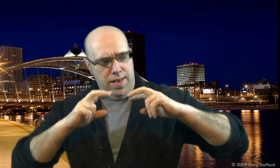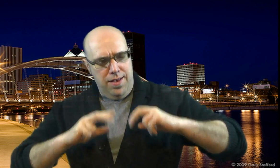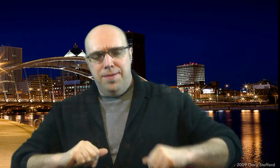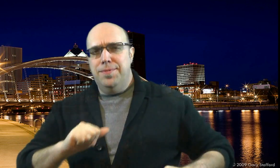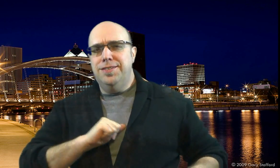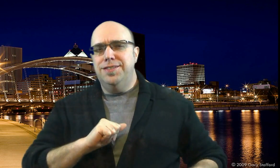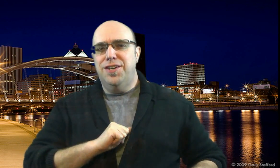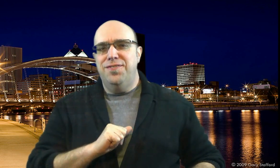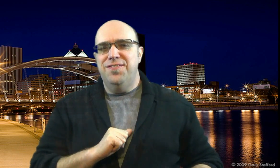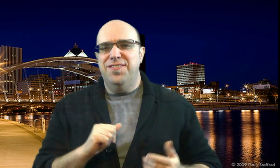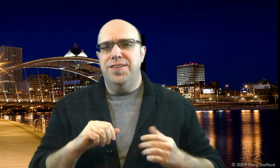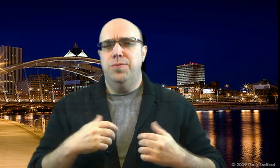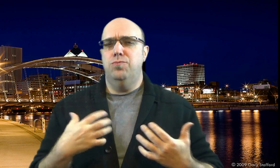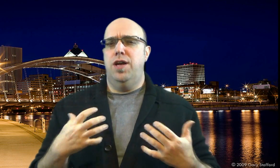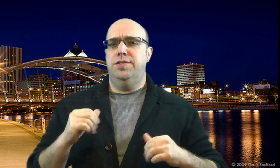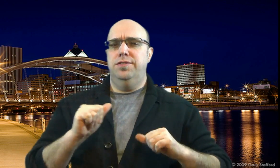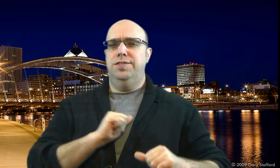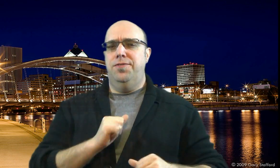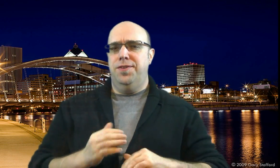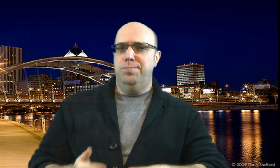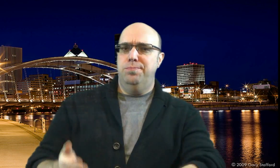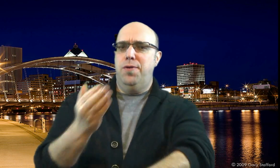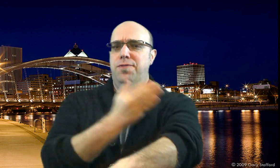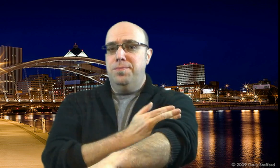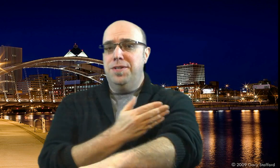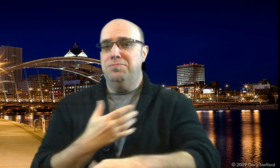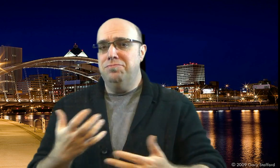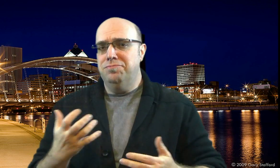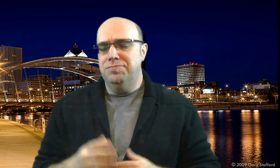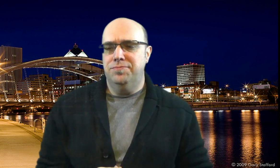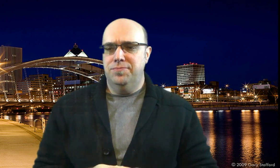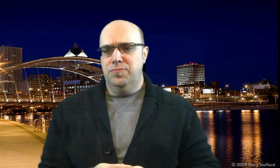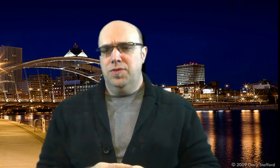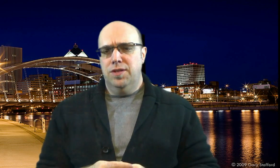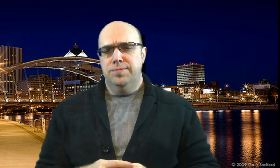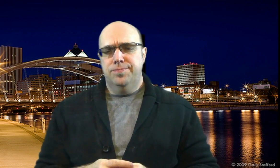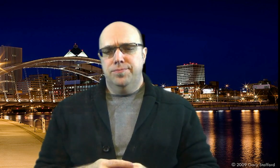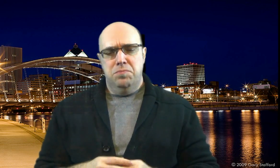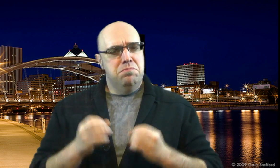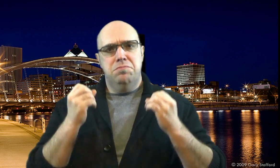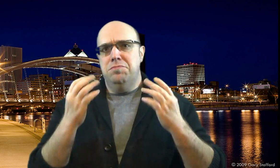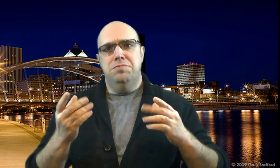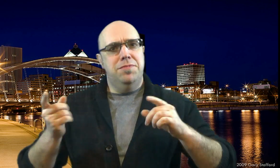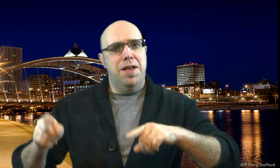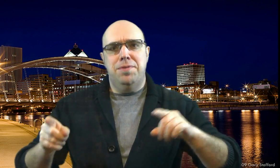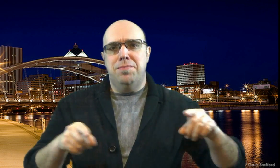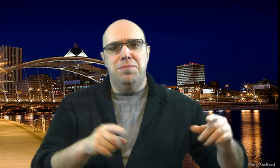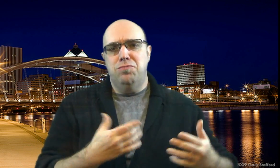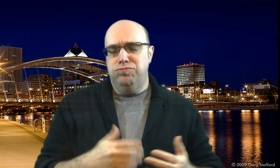I also analyzed myself, because I wanted some kind of self improvement. Many more has happened.